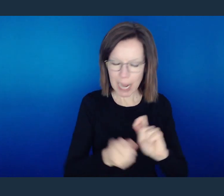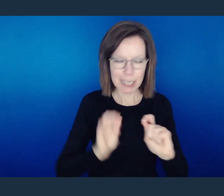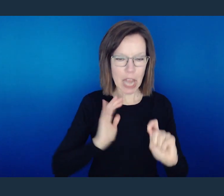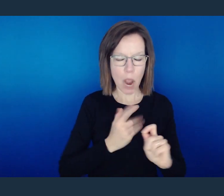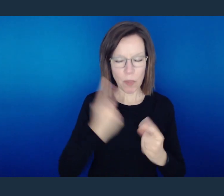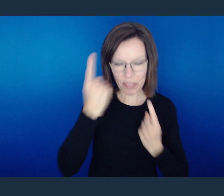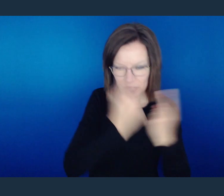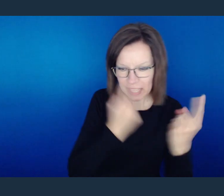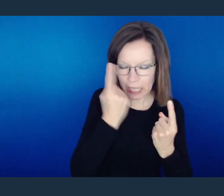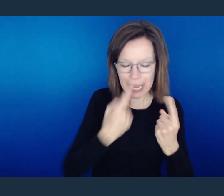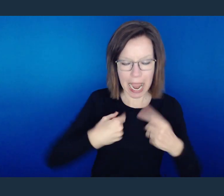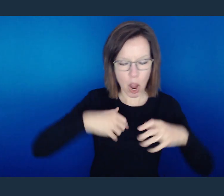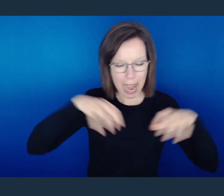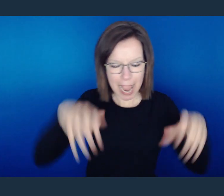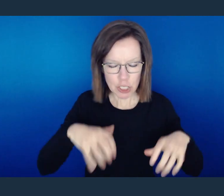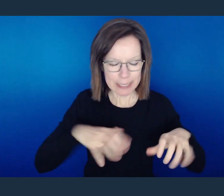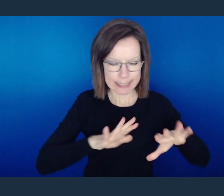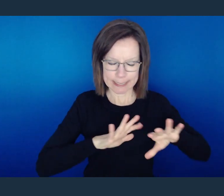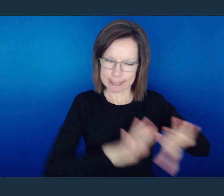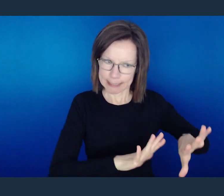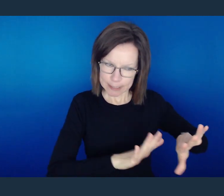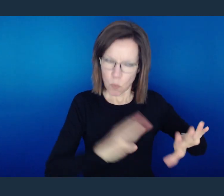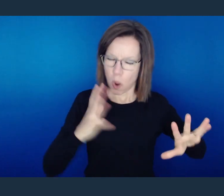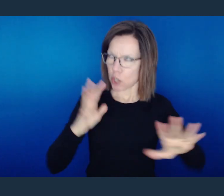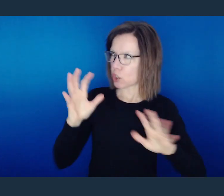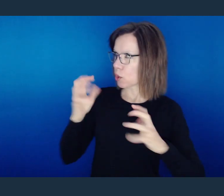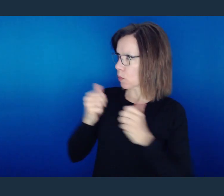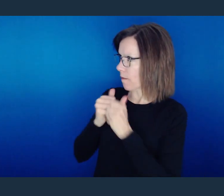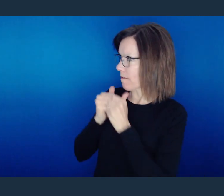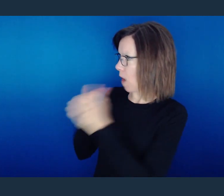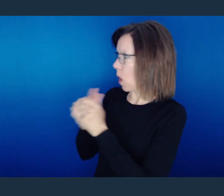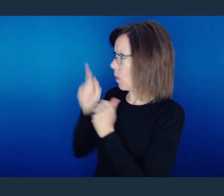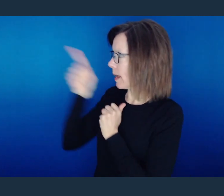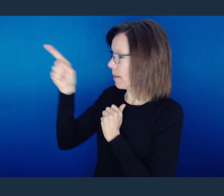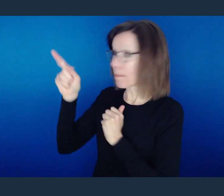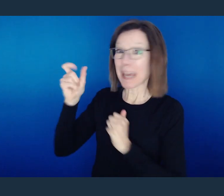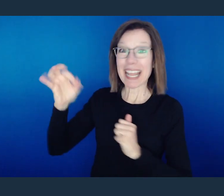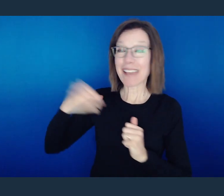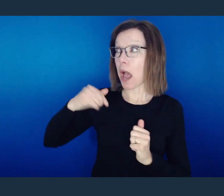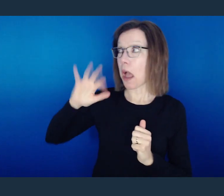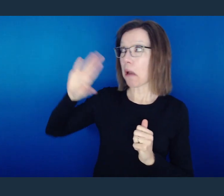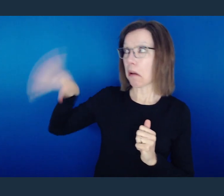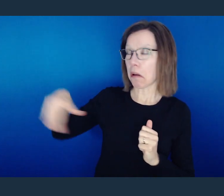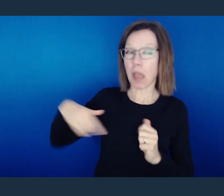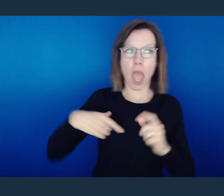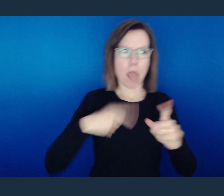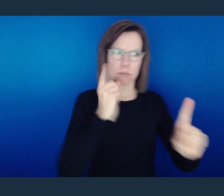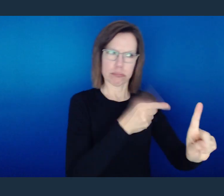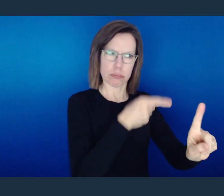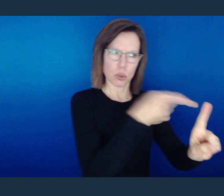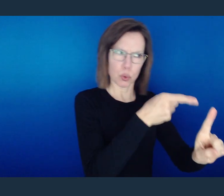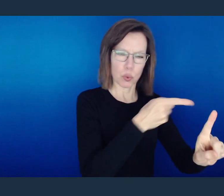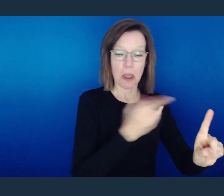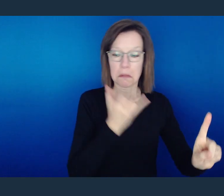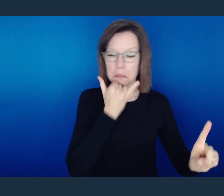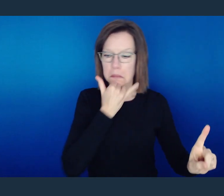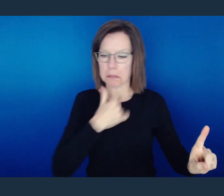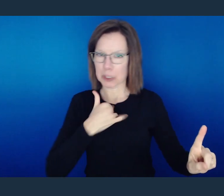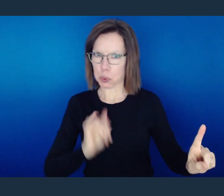alter our behaviors and our ways of thinking and our ways of doing things to conform with the will of God but instead we criticize others while doing the same things that they have